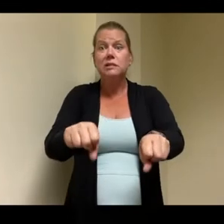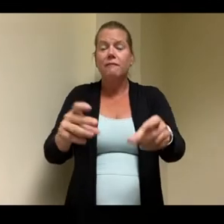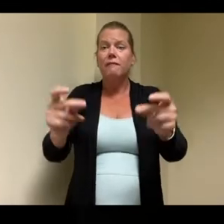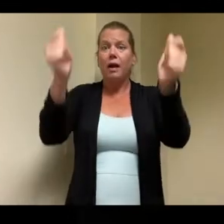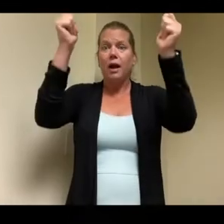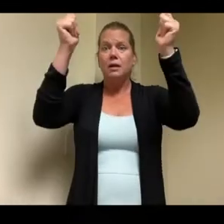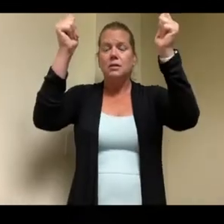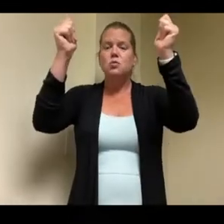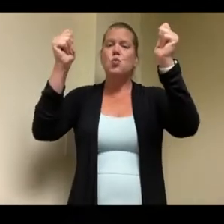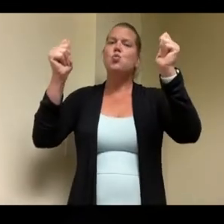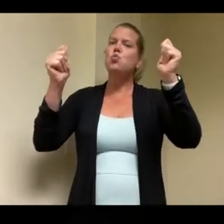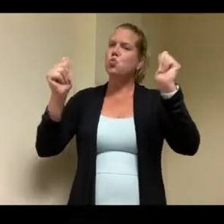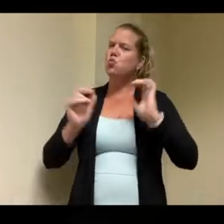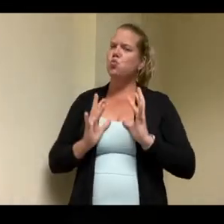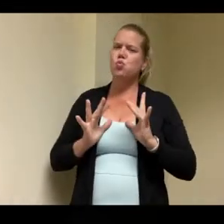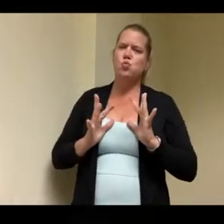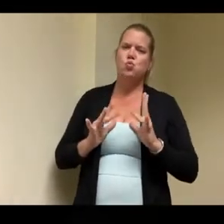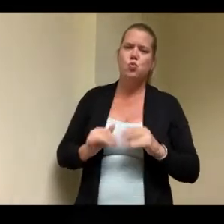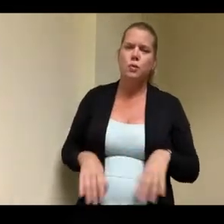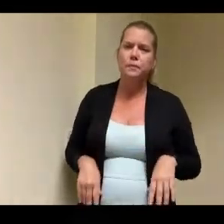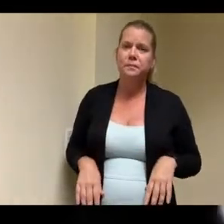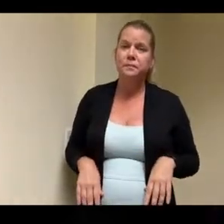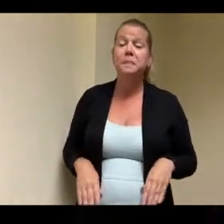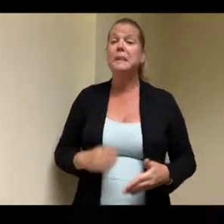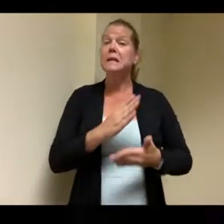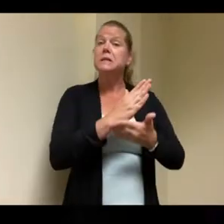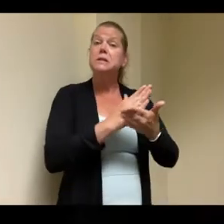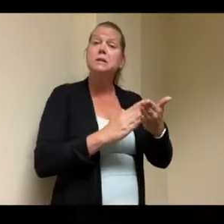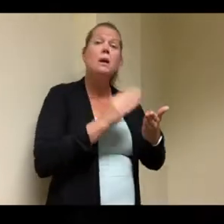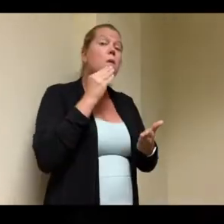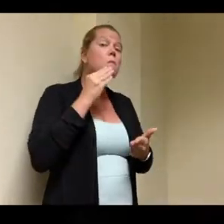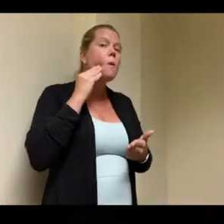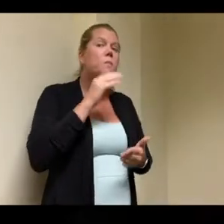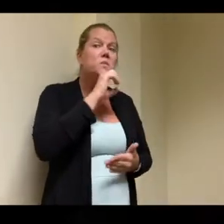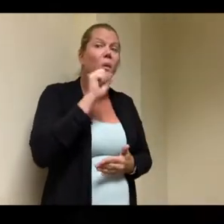but then we have to wake folks up get them out but we always have to make sure